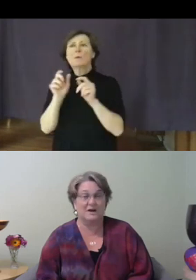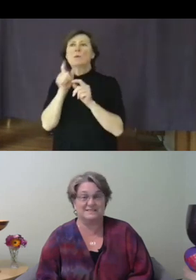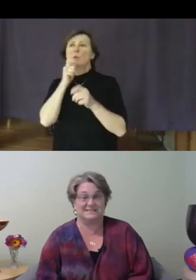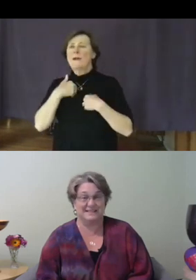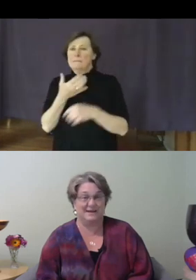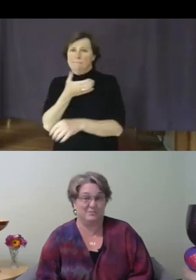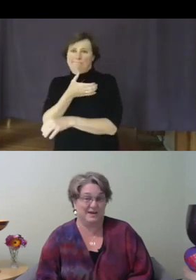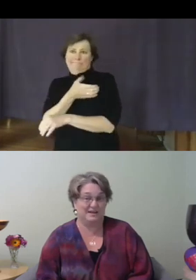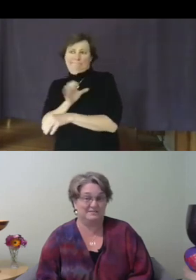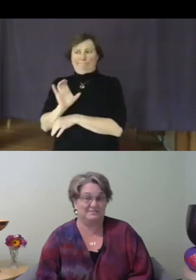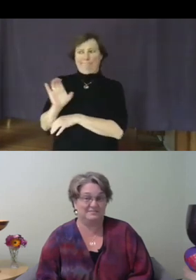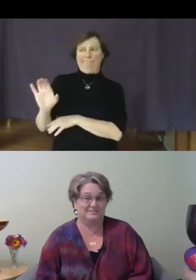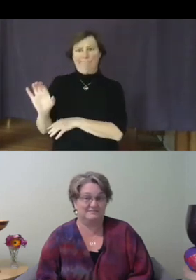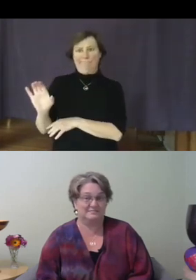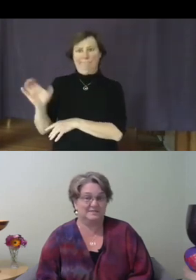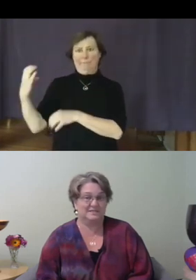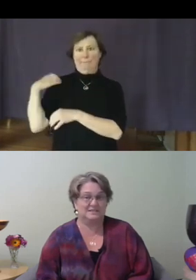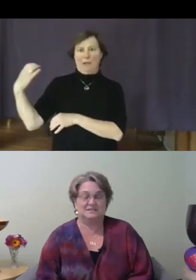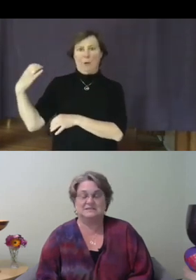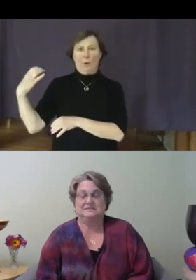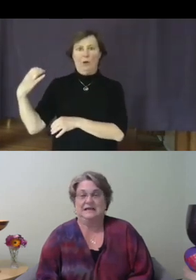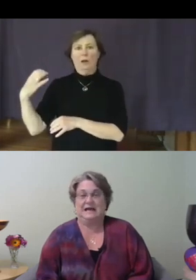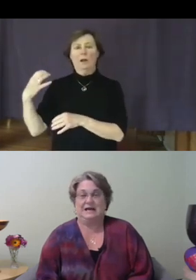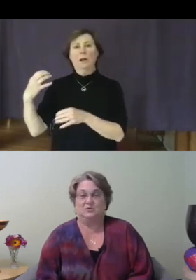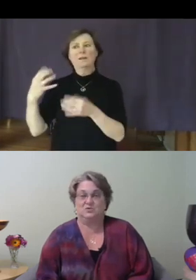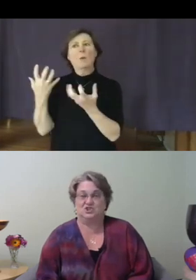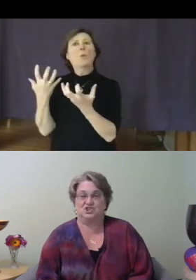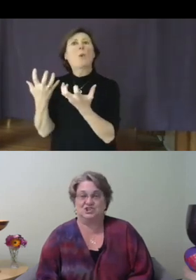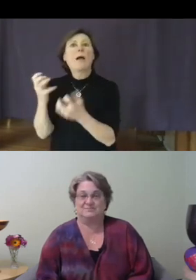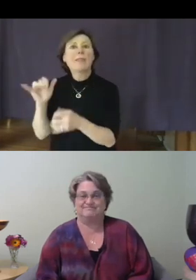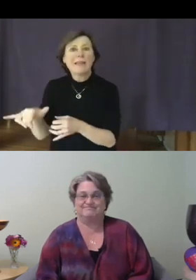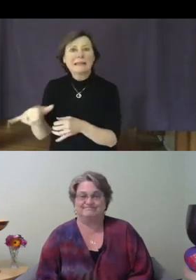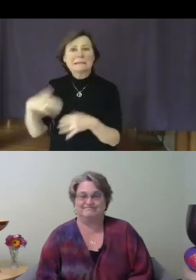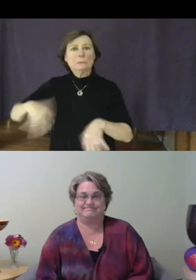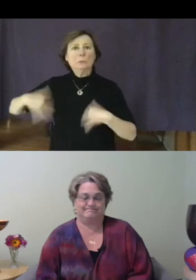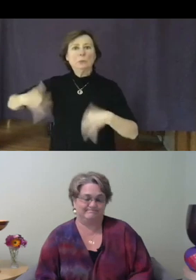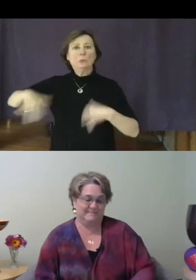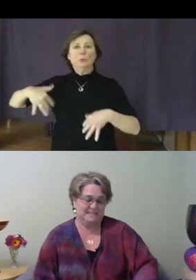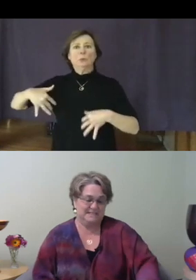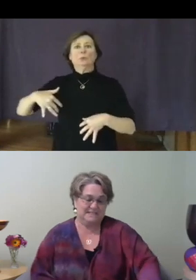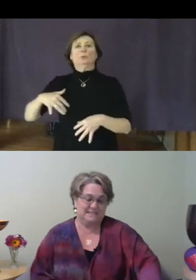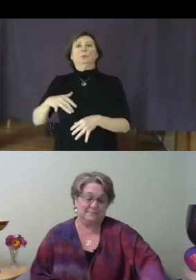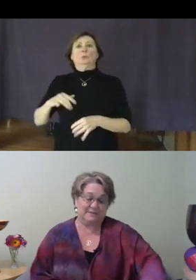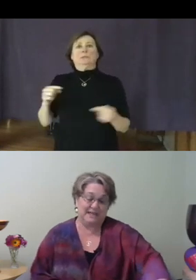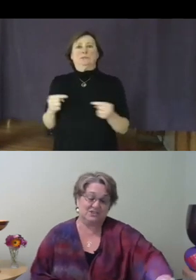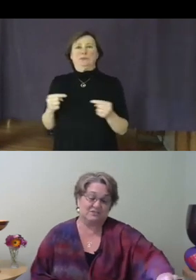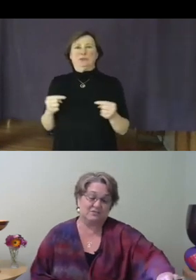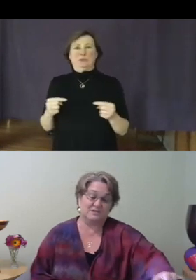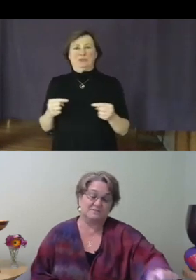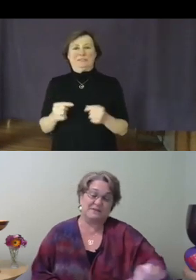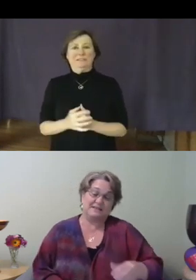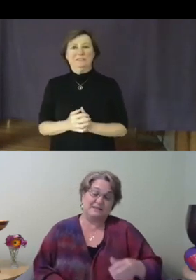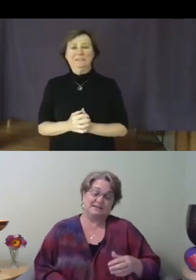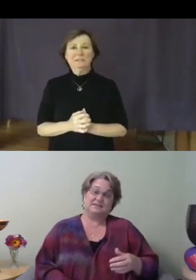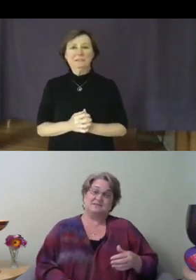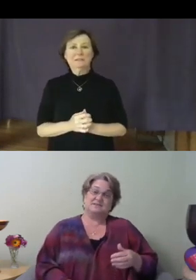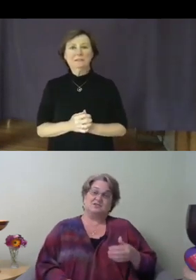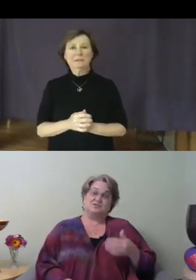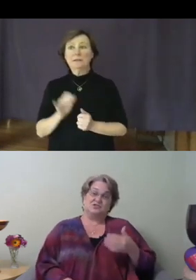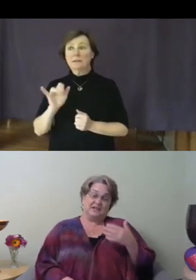it that way." Ouch. The implication of course being that institutionalized